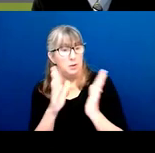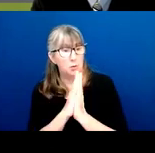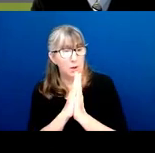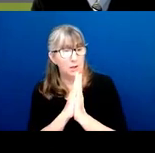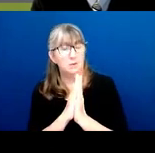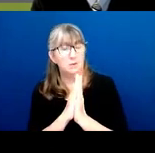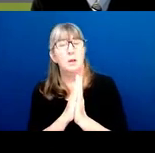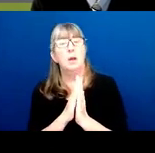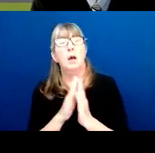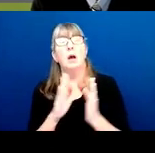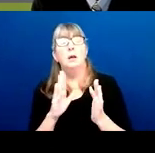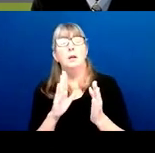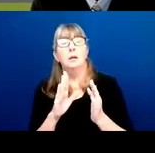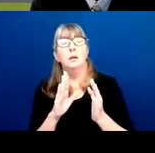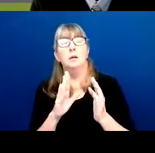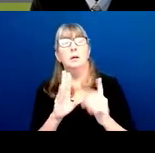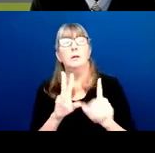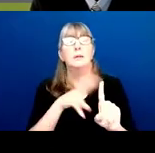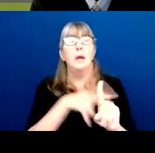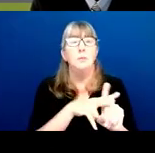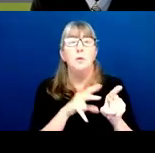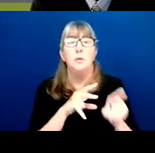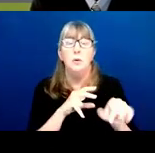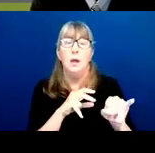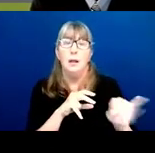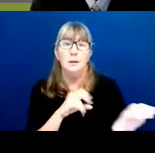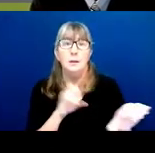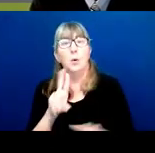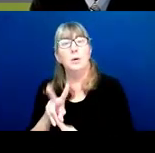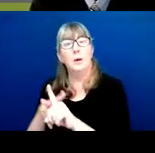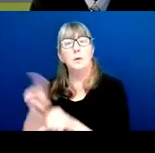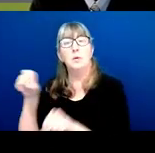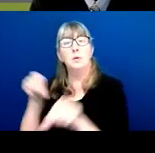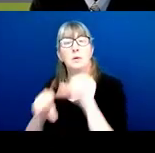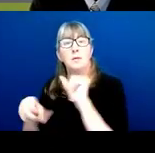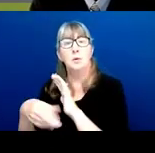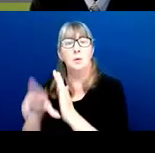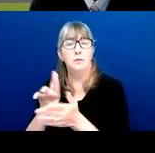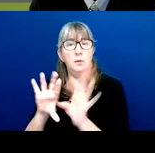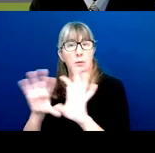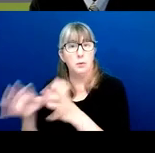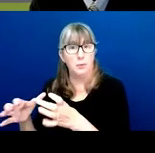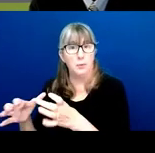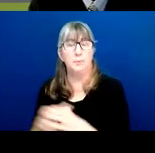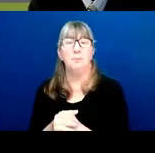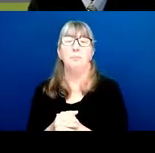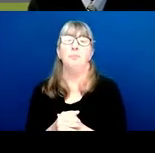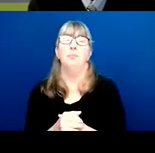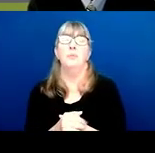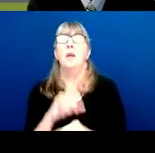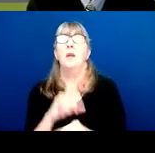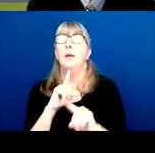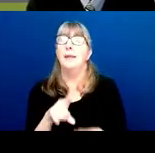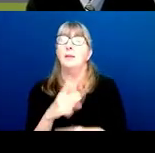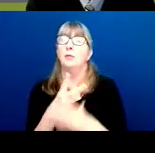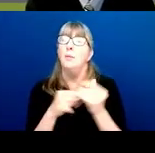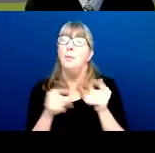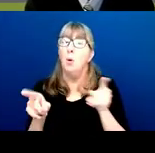to an IC or an assignment to a scientific review group? The answer for both of those is no,